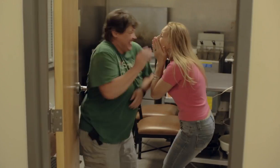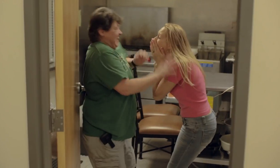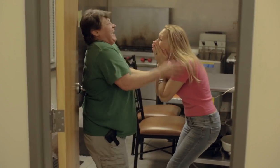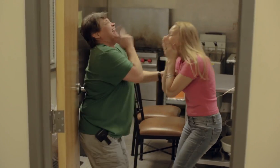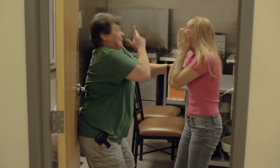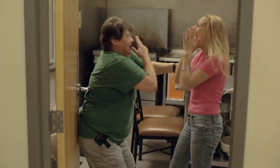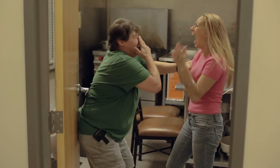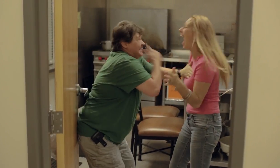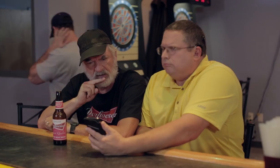That was so funny!